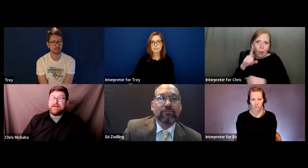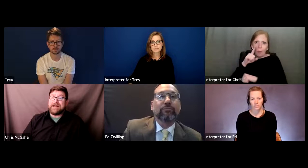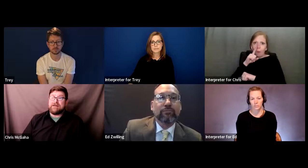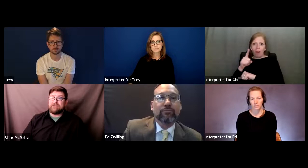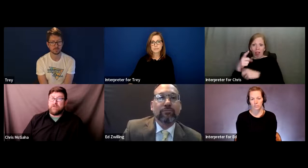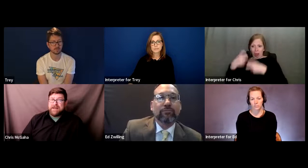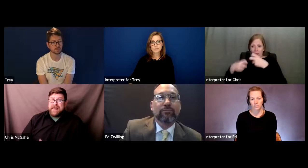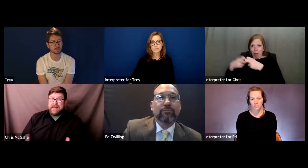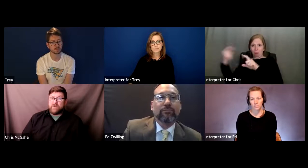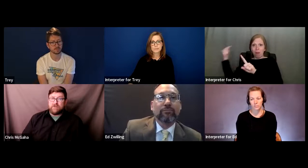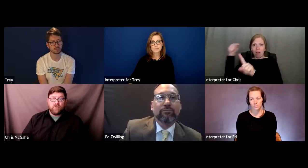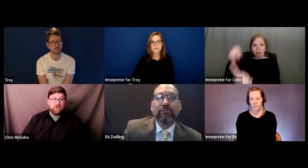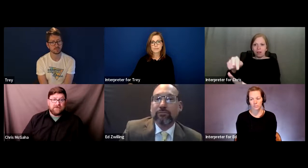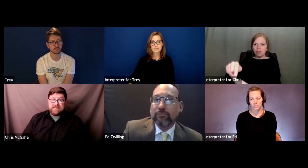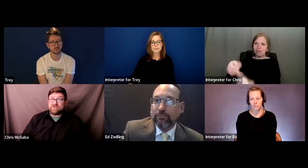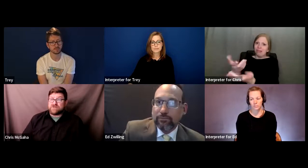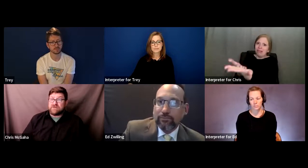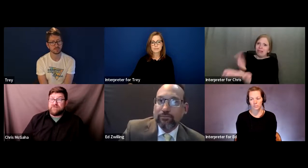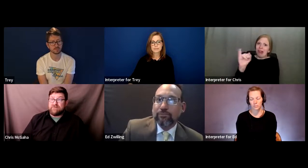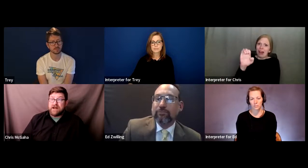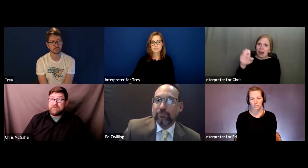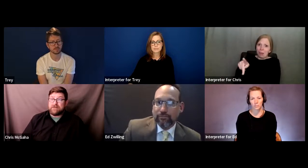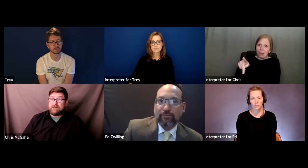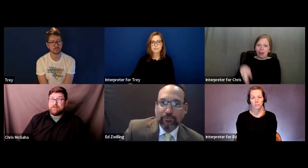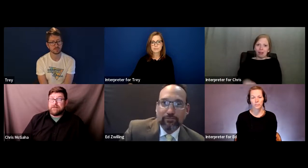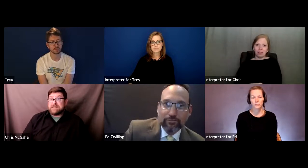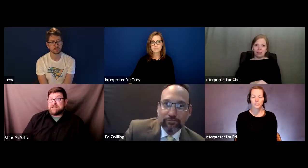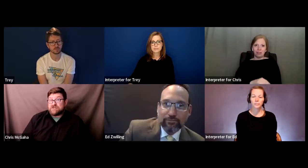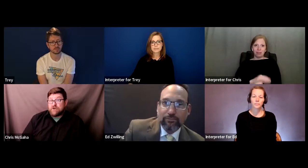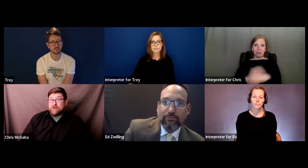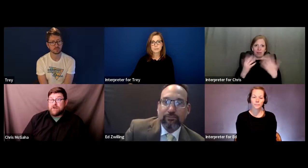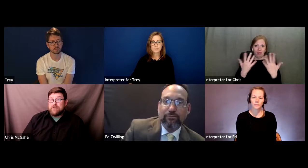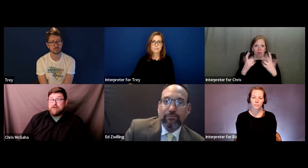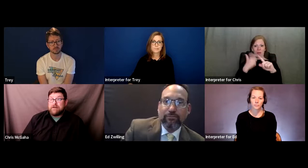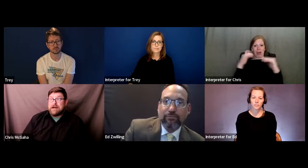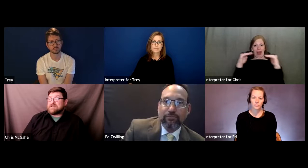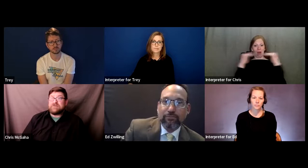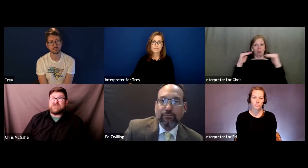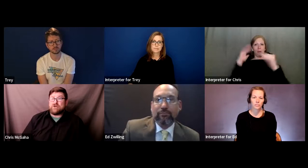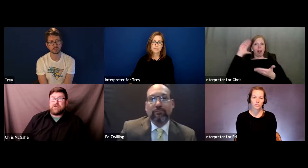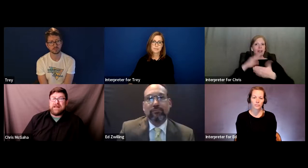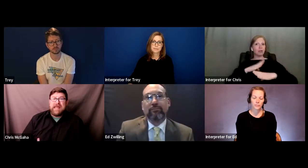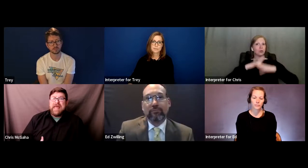But from an equitable, least restrictive environment, as an interpreter, I should be interpreting